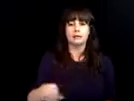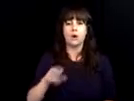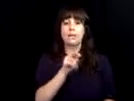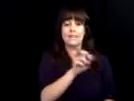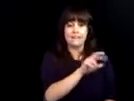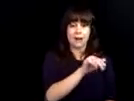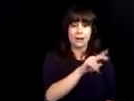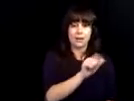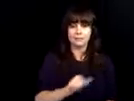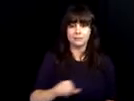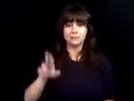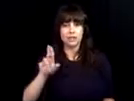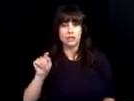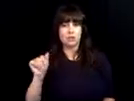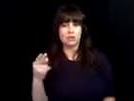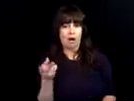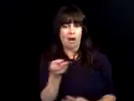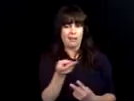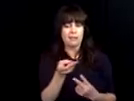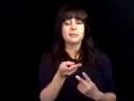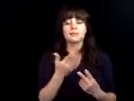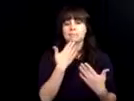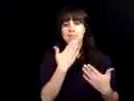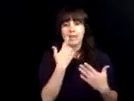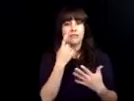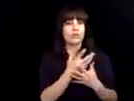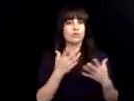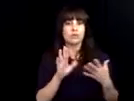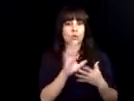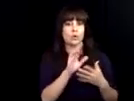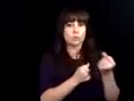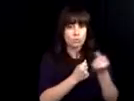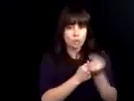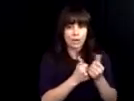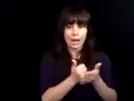build skills and just because of my disability I should be able to do 100th. >> Hi, one of my favorite programs at dbvi has been the cyber awards program as it was able to help me express my enthusiasm for technology and to be able to build skills and just because of my disability I should be able to do things others can do.